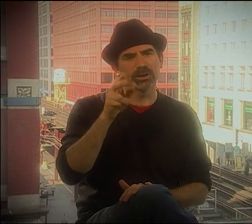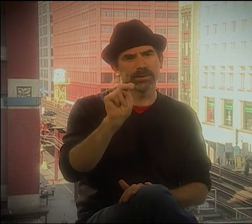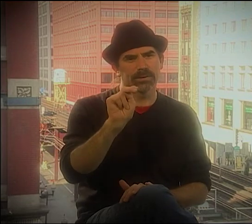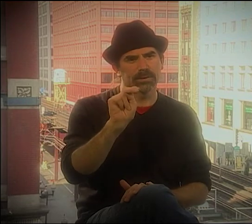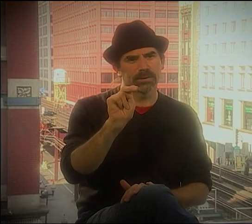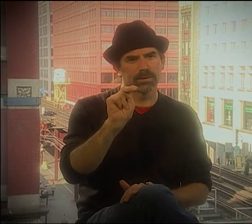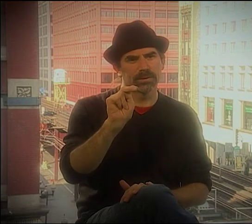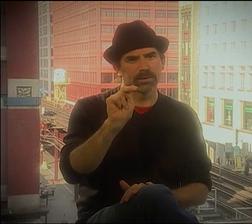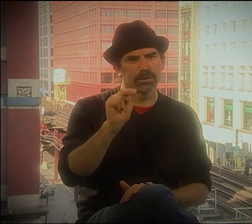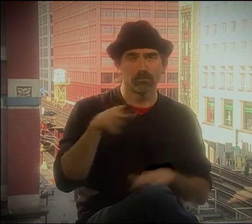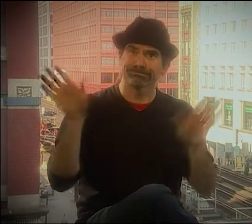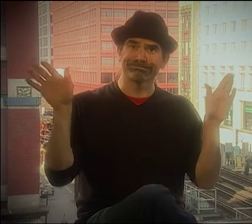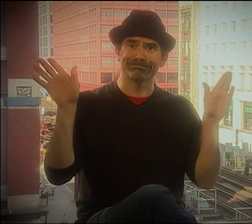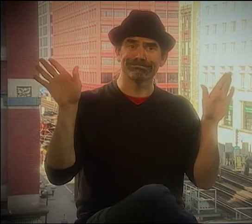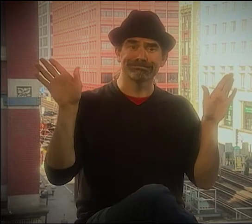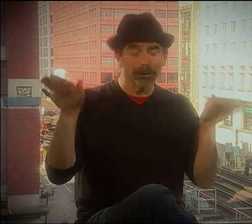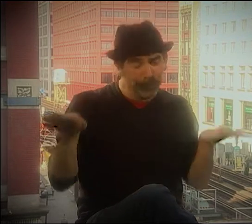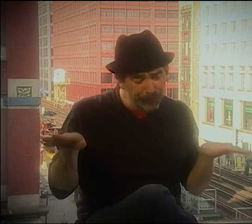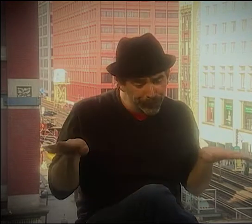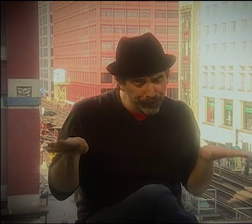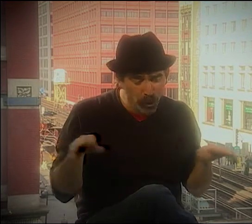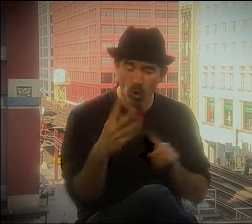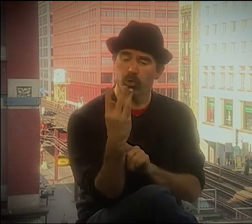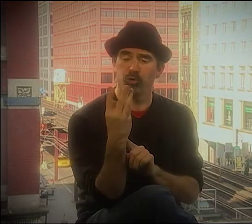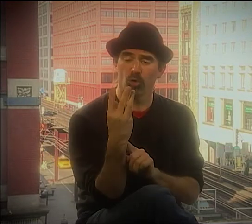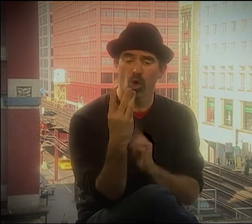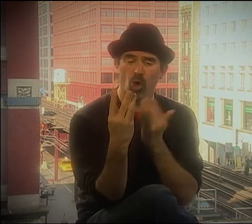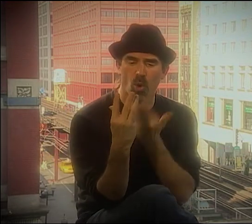USING SOME OF THOSE CINEMATIC TECHNIQUES, YOU KNOW, BECOMING